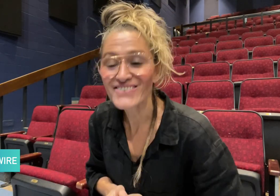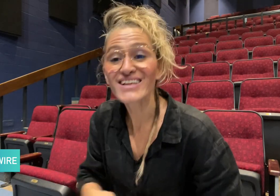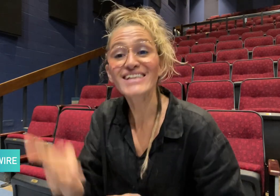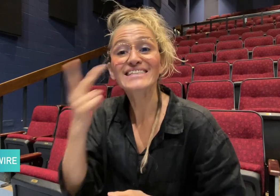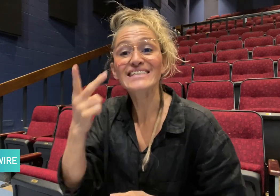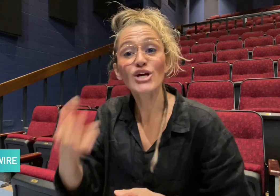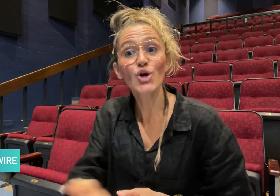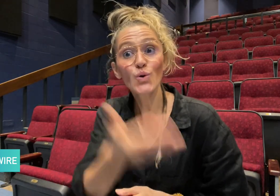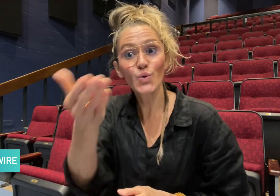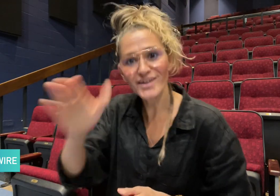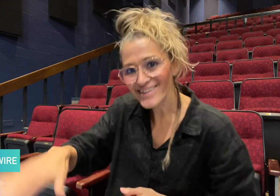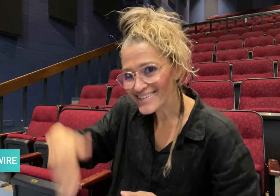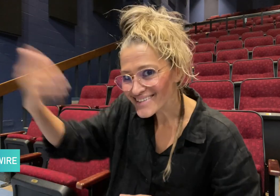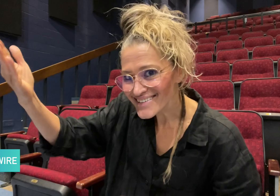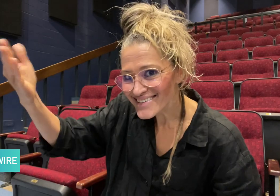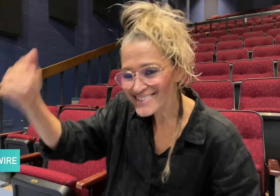See you next time!